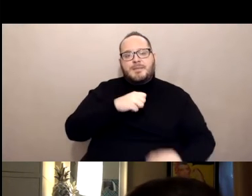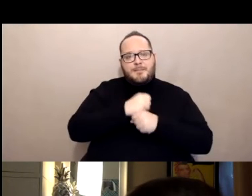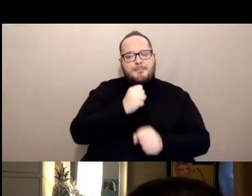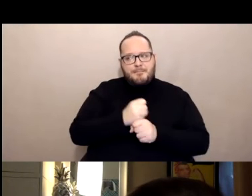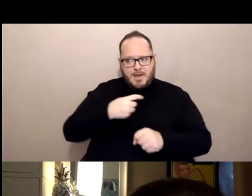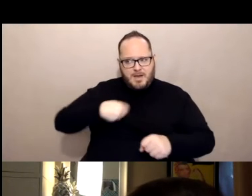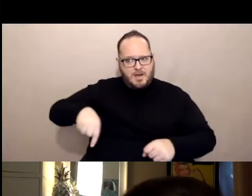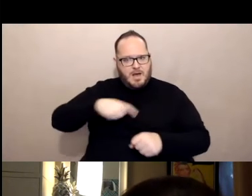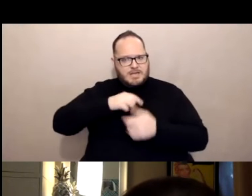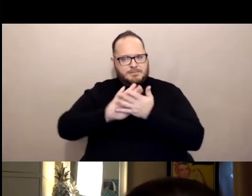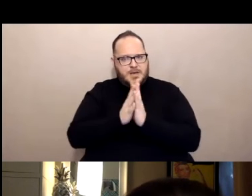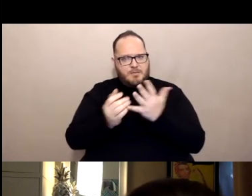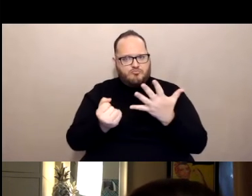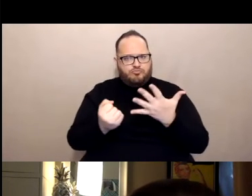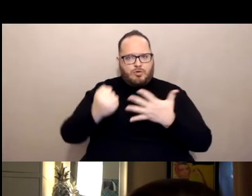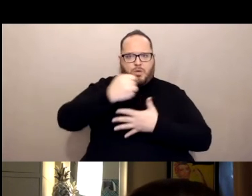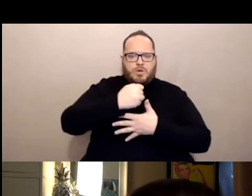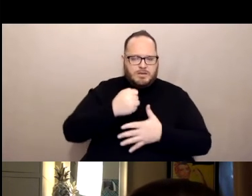And so we didn't have to disclose